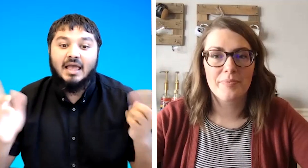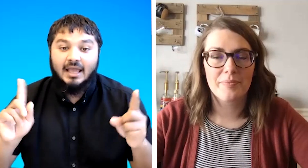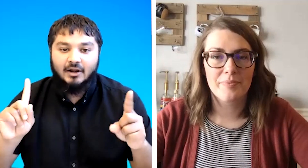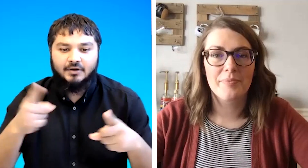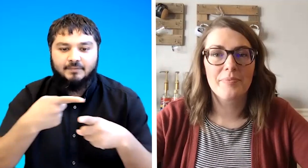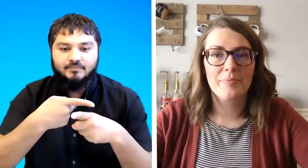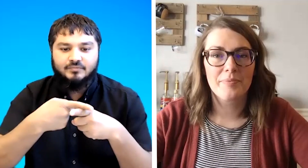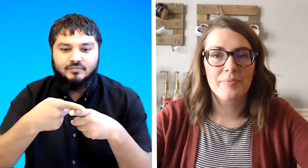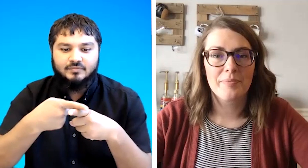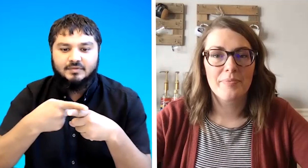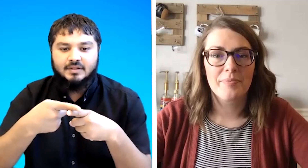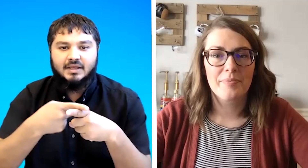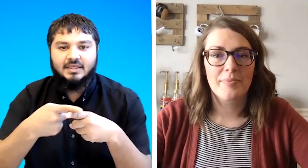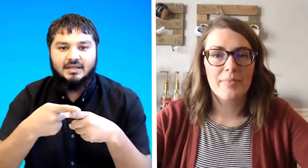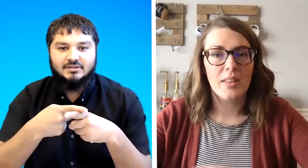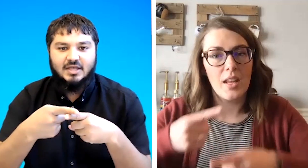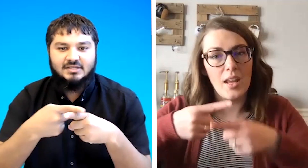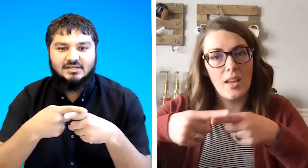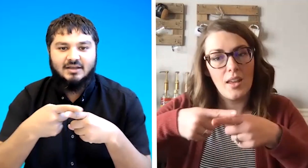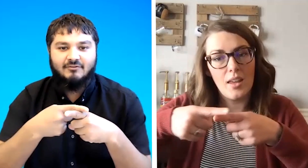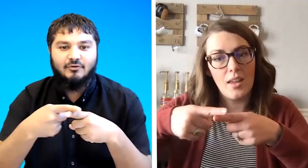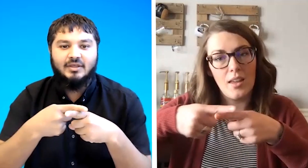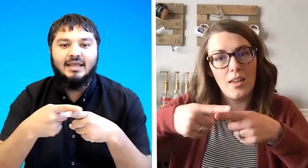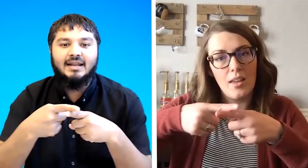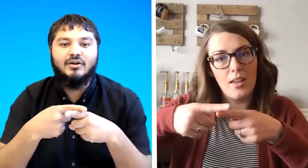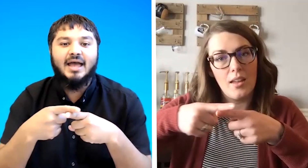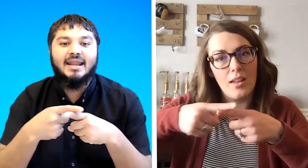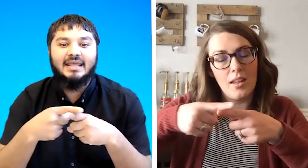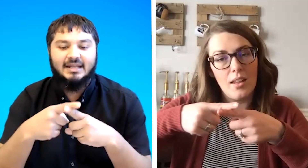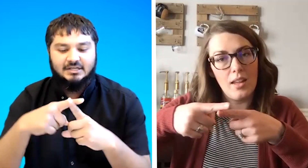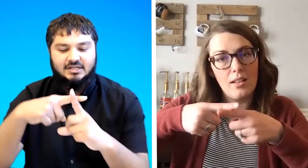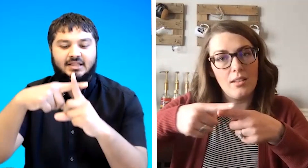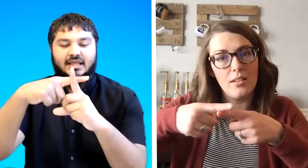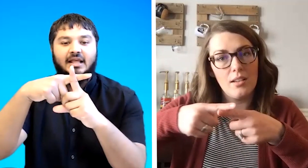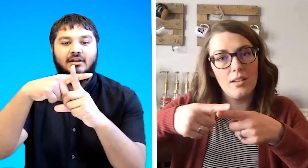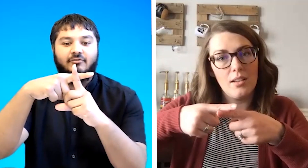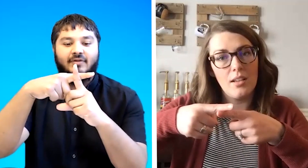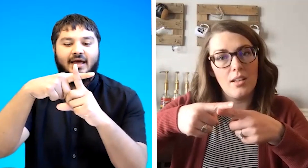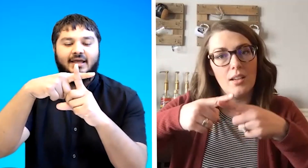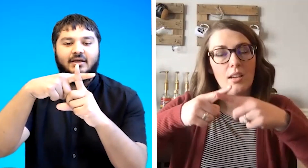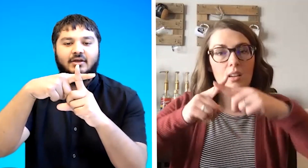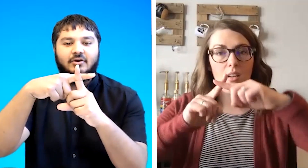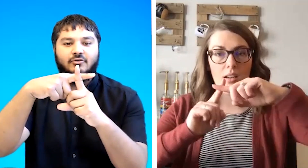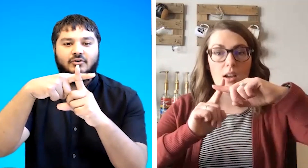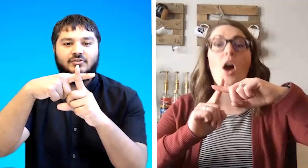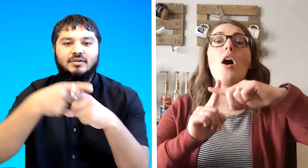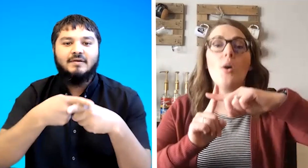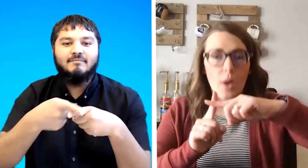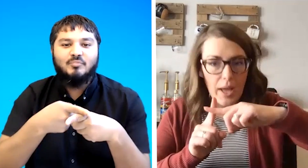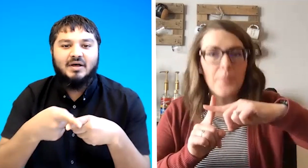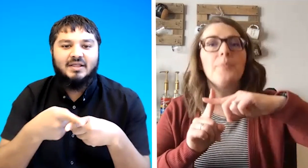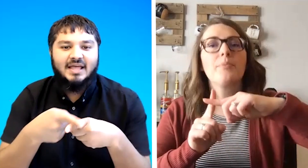england like that so that's a sign for england and english like the england flag oh okay that's